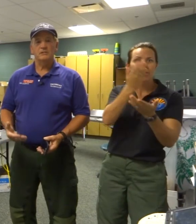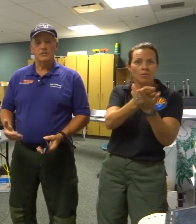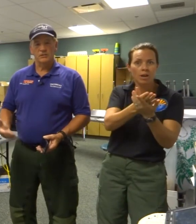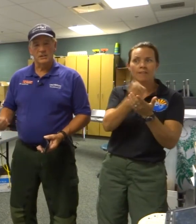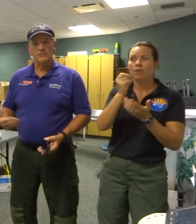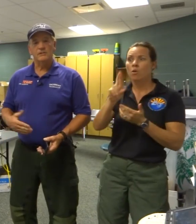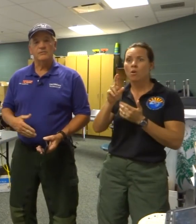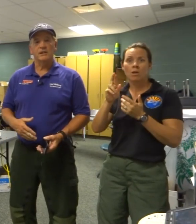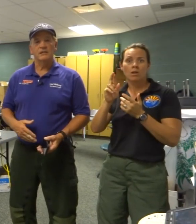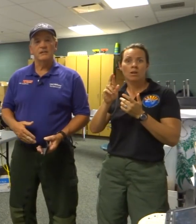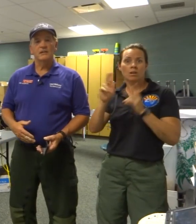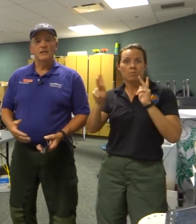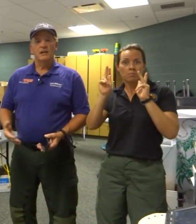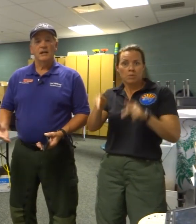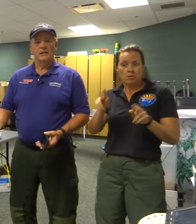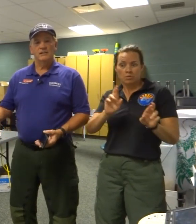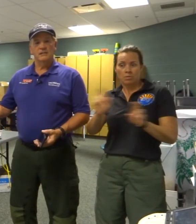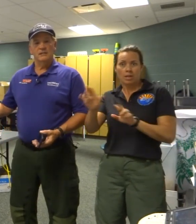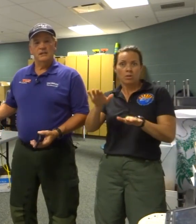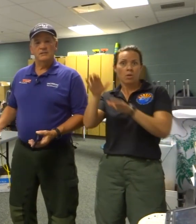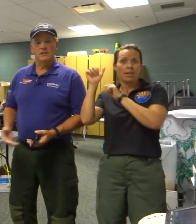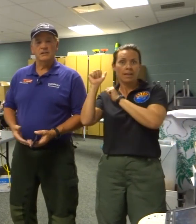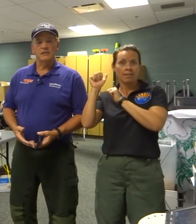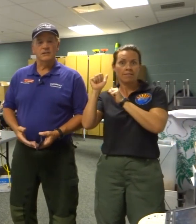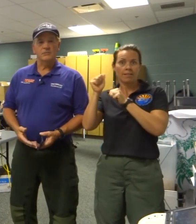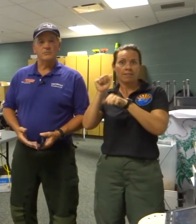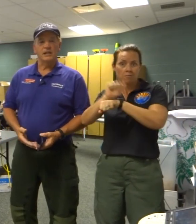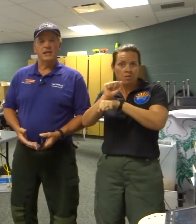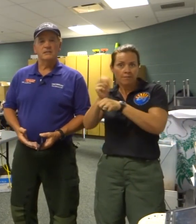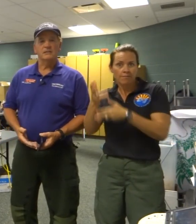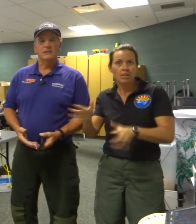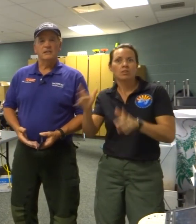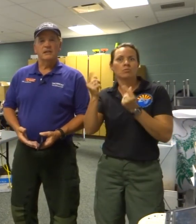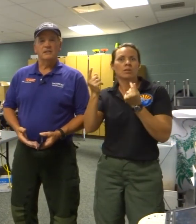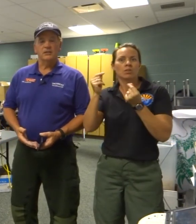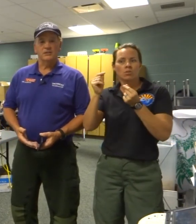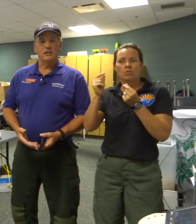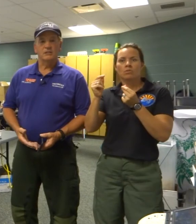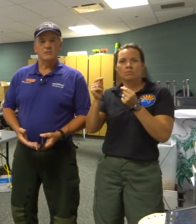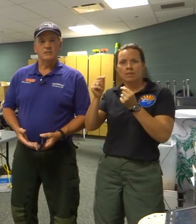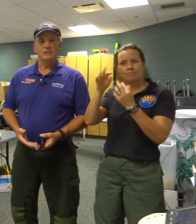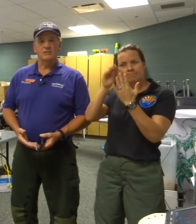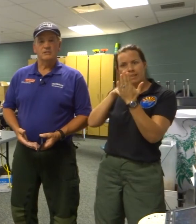that are leaving the fire and taking care of the plans and all the documentation that